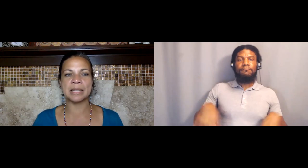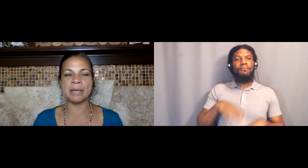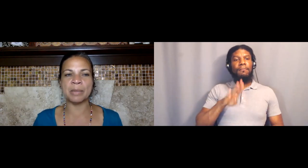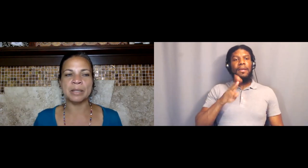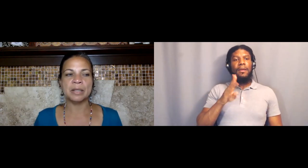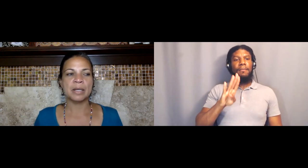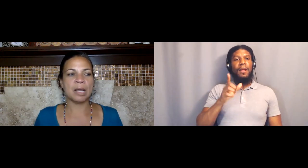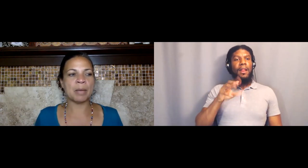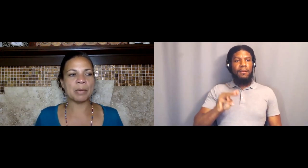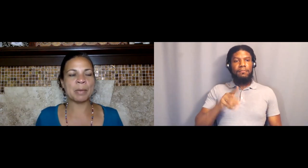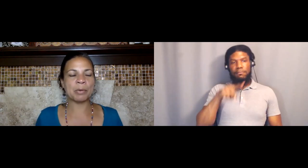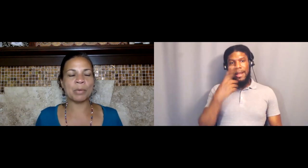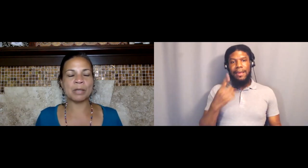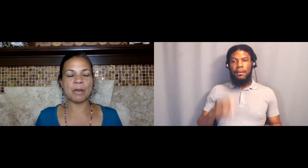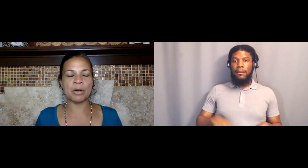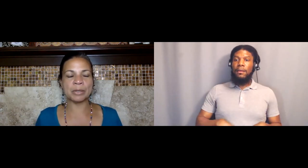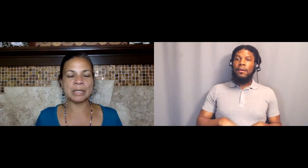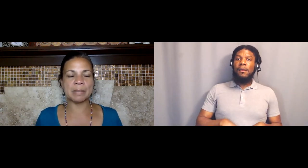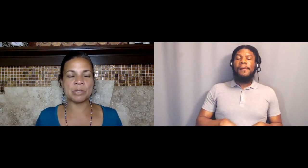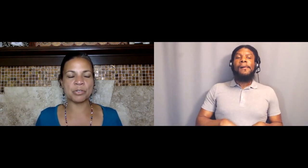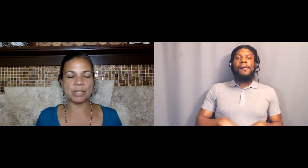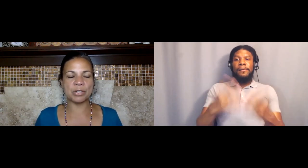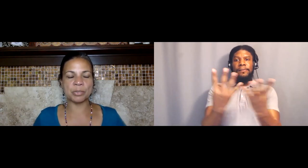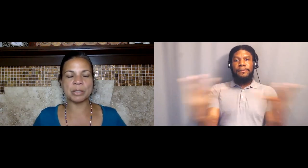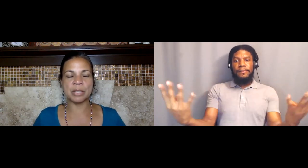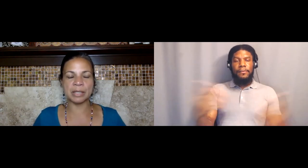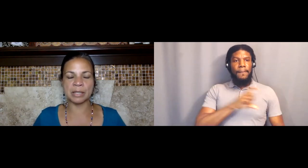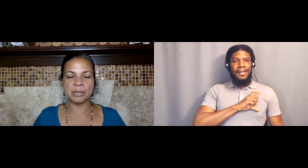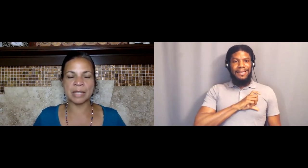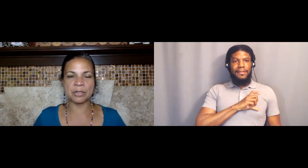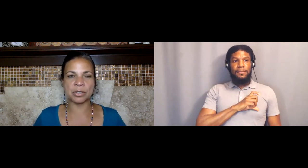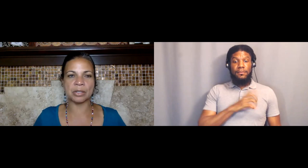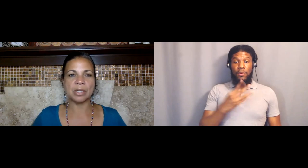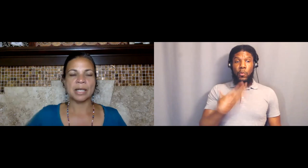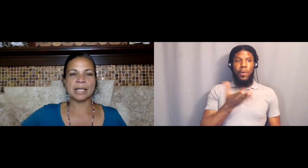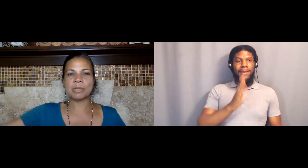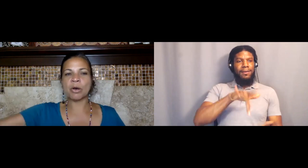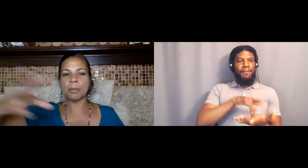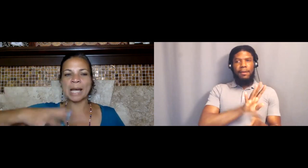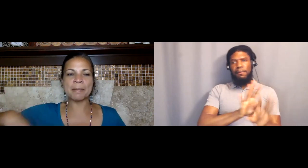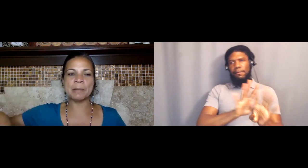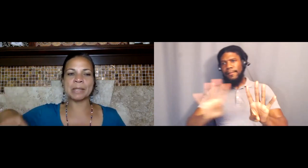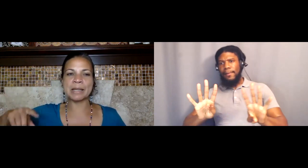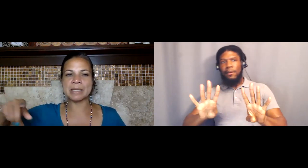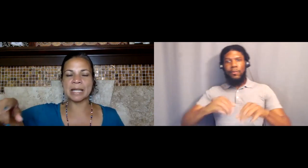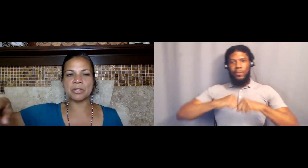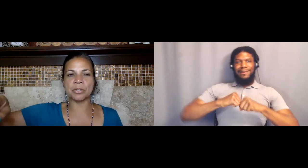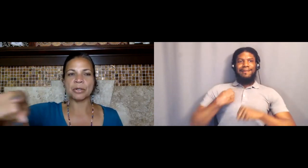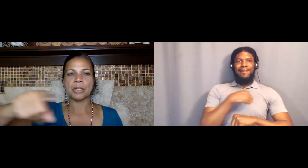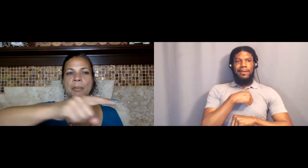And they would, I remember one of our early demonstrations we took an intersection, and it was all Black people at the center